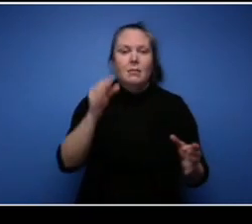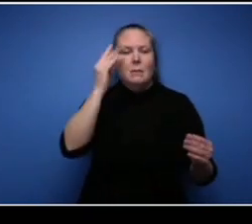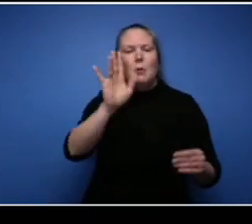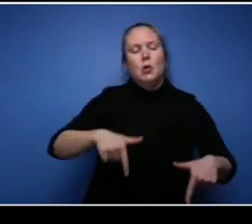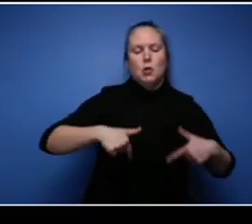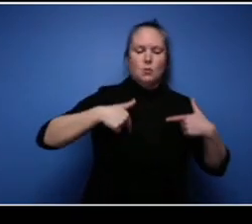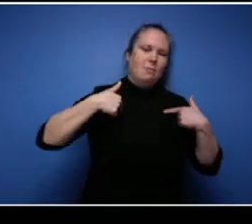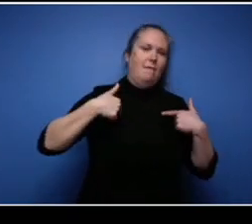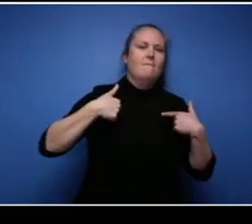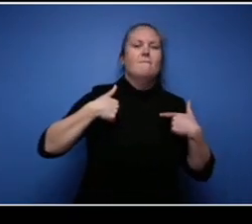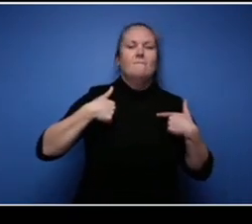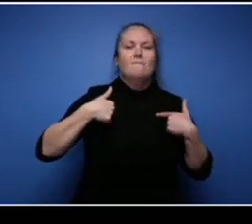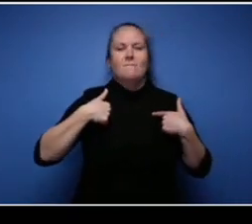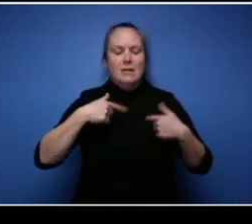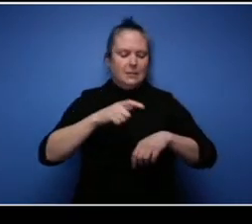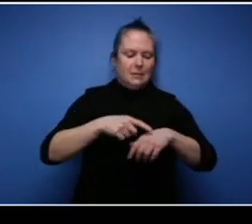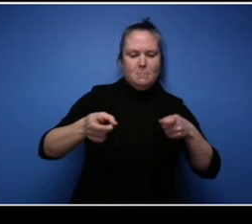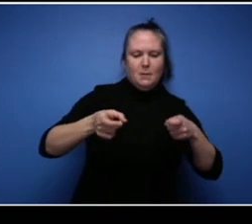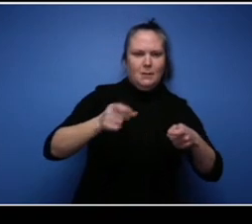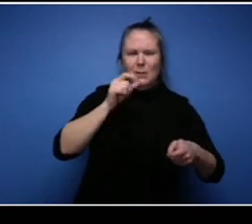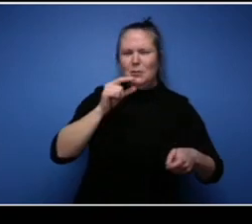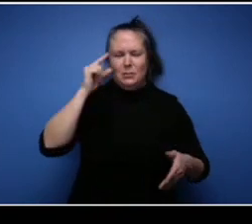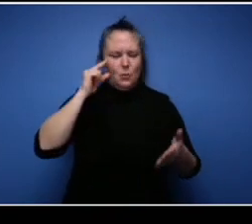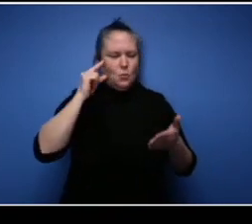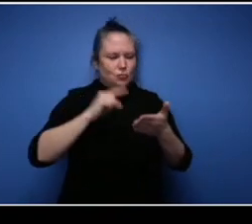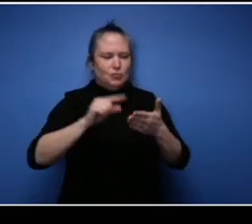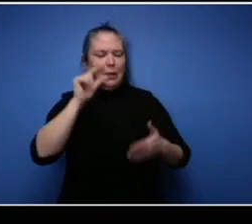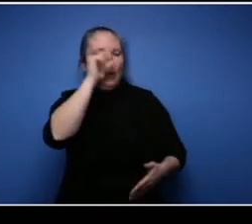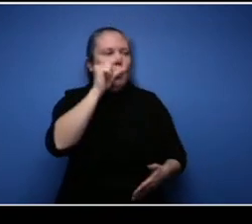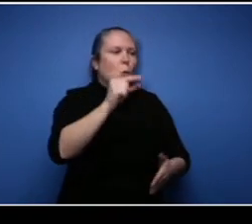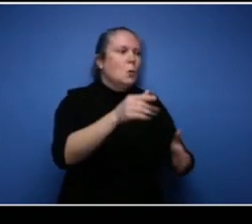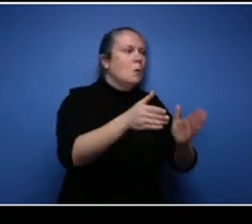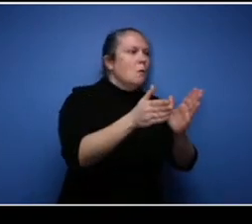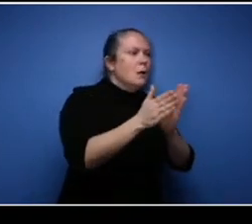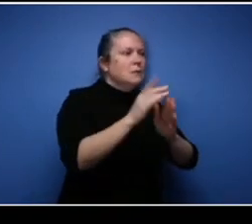Google time management schedule that doesn't work for you, you're just setting yourself